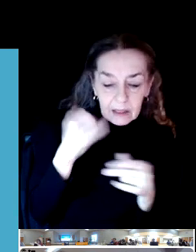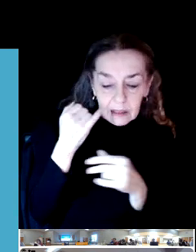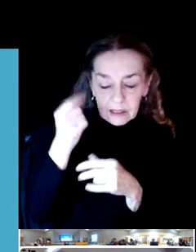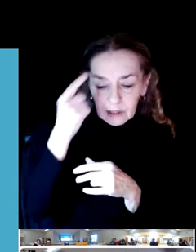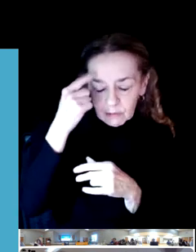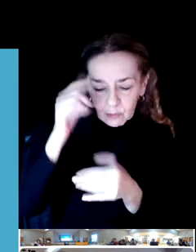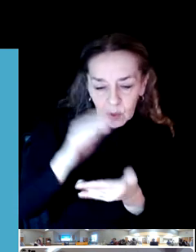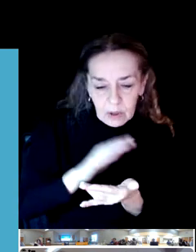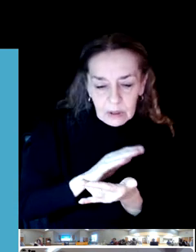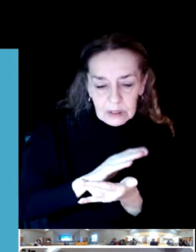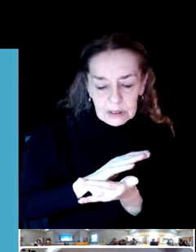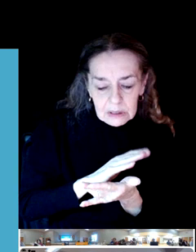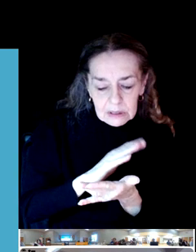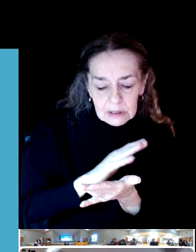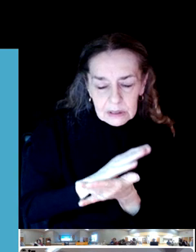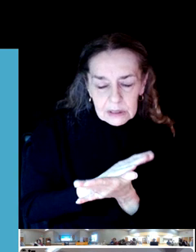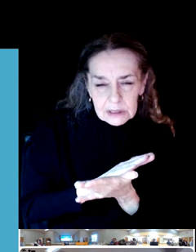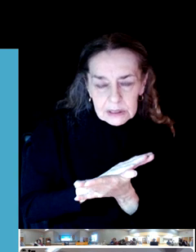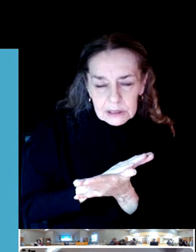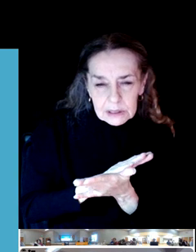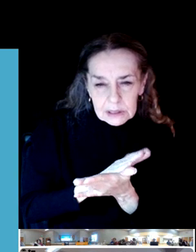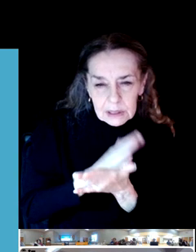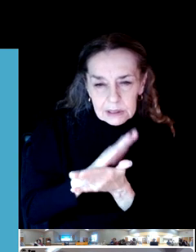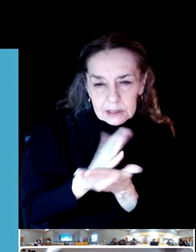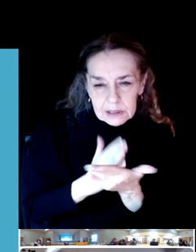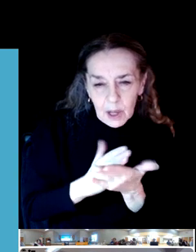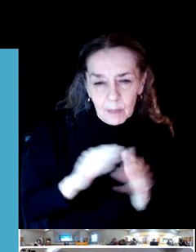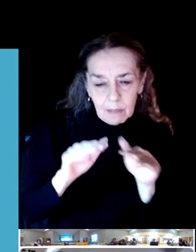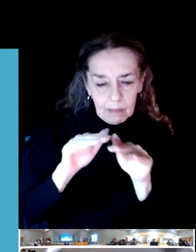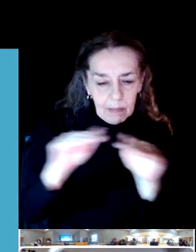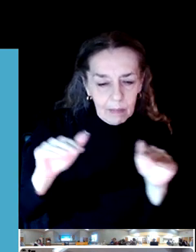And at this point still looking at the best way to construct those with the least impact.